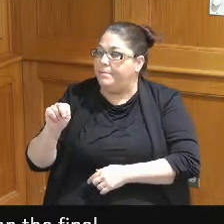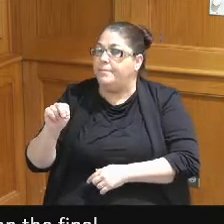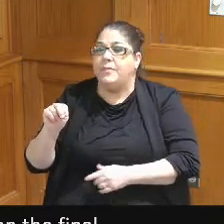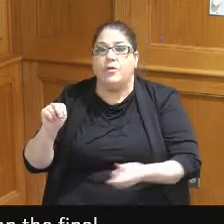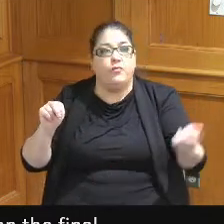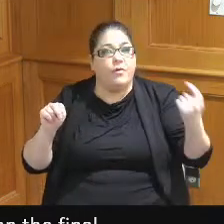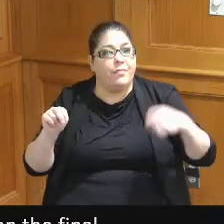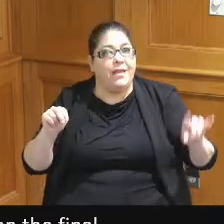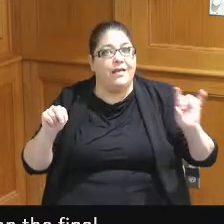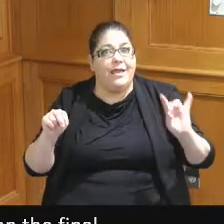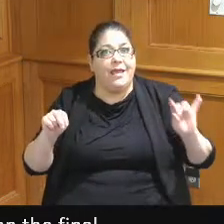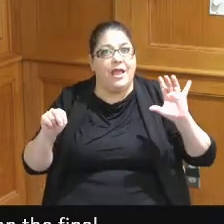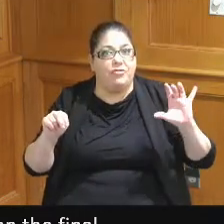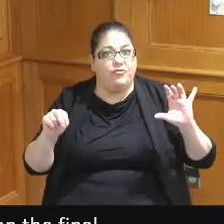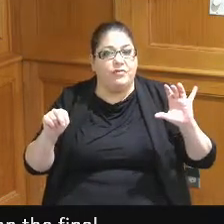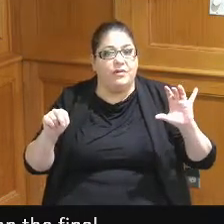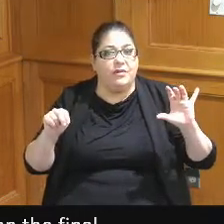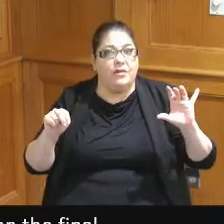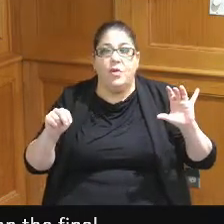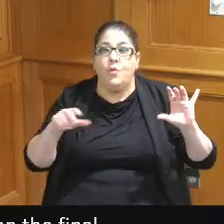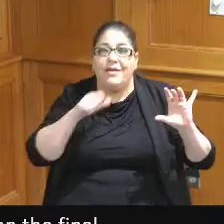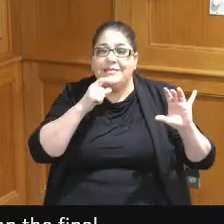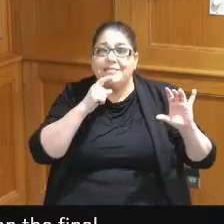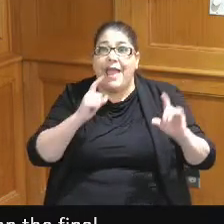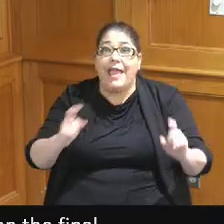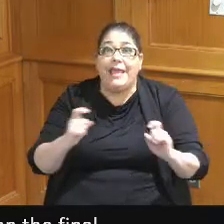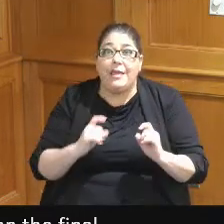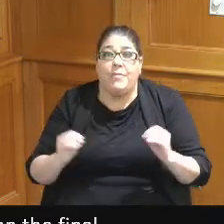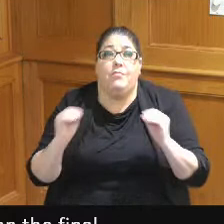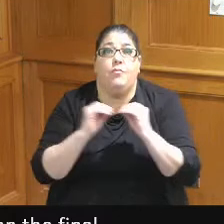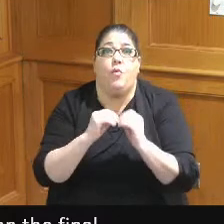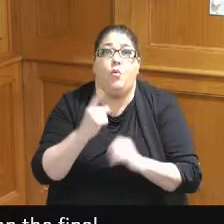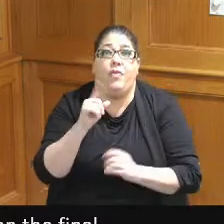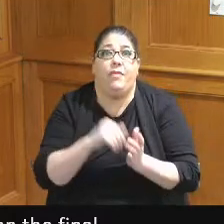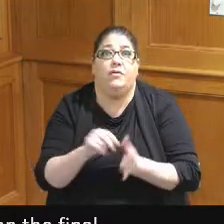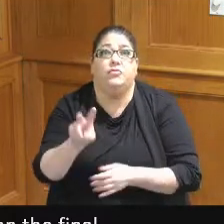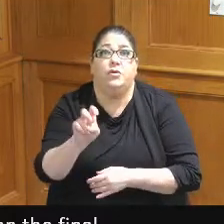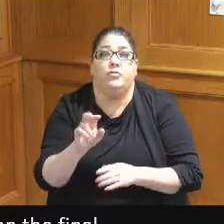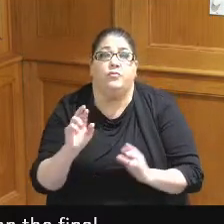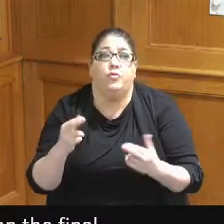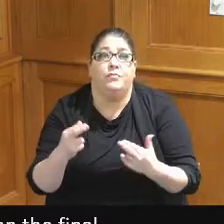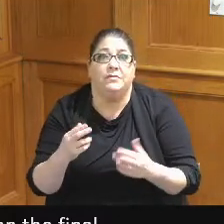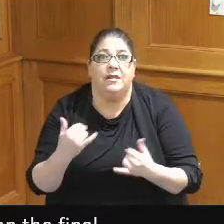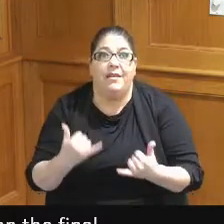it doesn't get us we didn't come and say give me you know 1200 rooms that's going to give me more